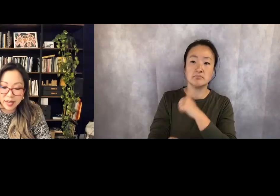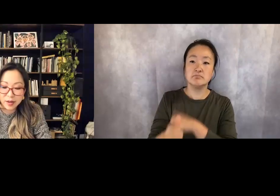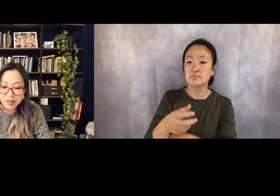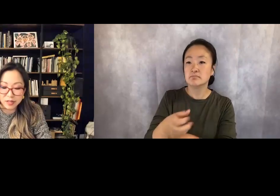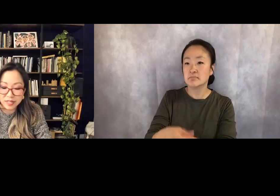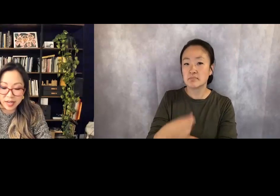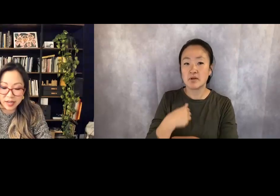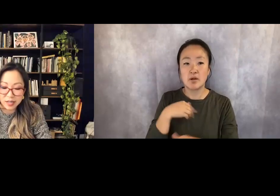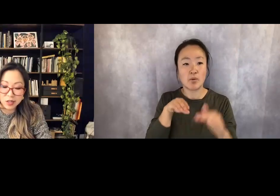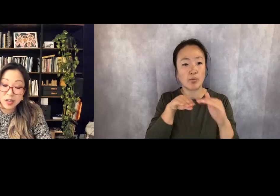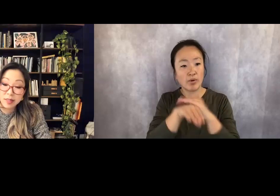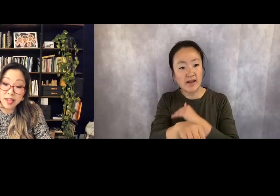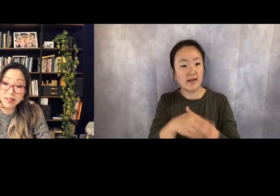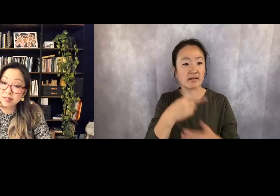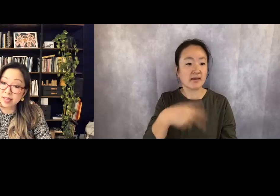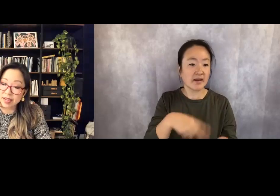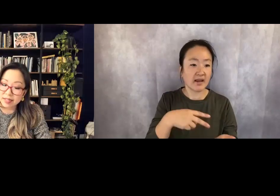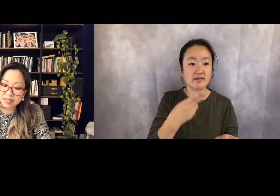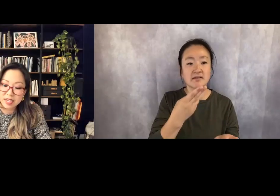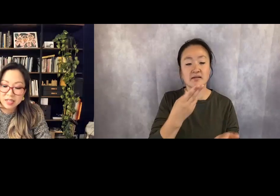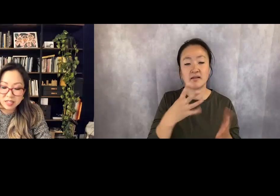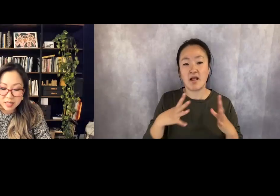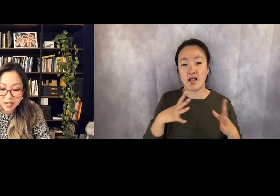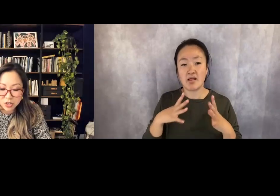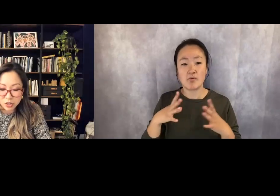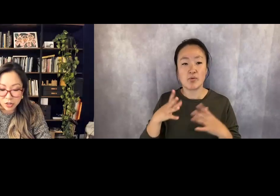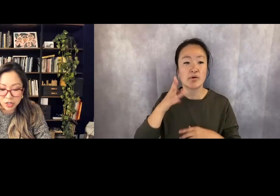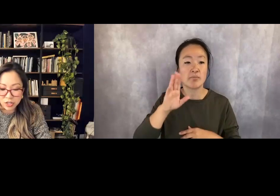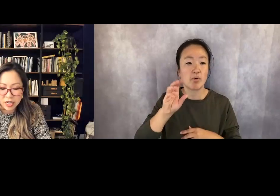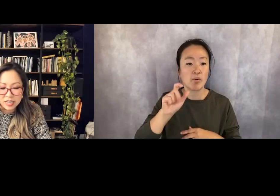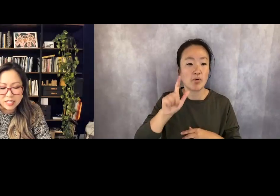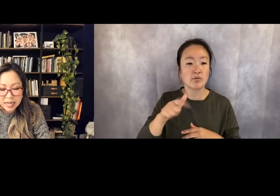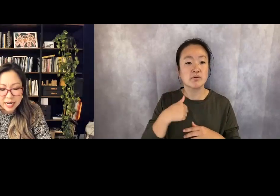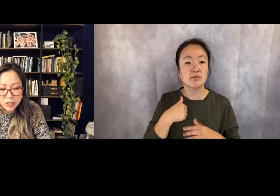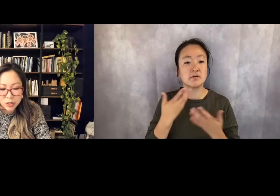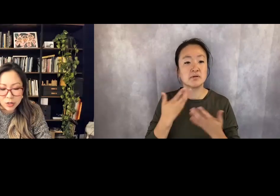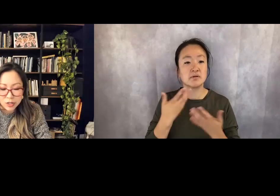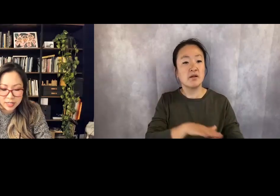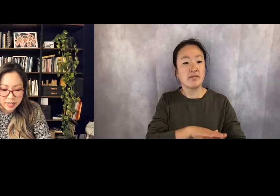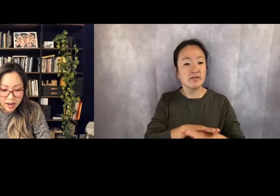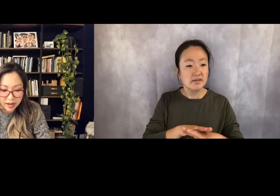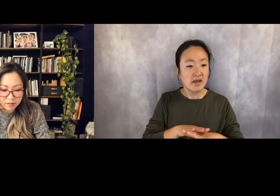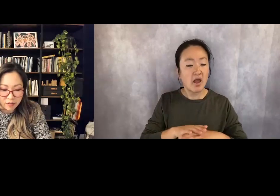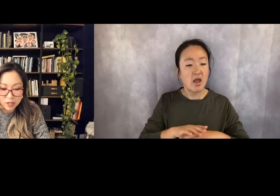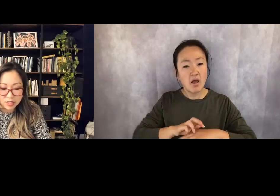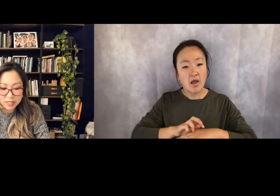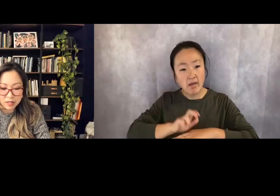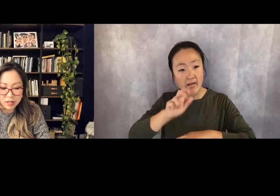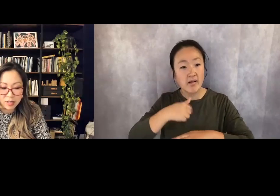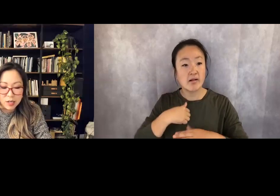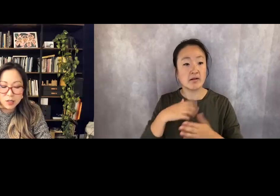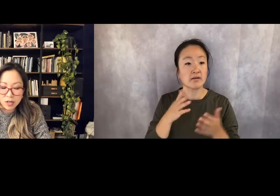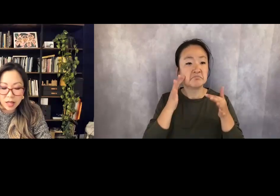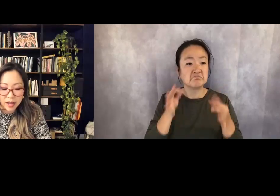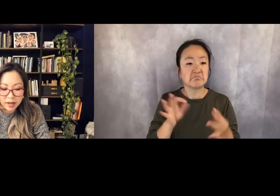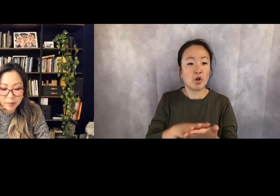Scale the stage, then dance, decide to learn, decide to learn to dive, to silk, to climb,